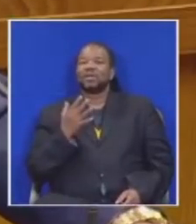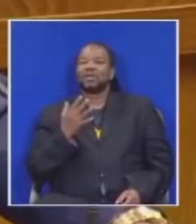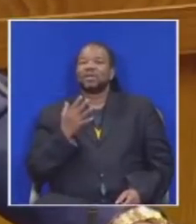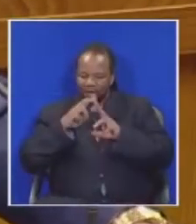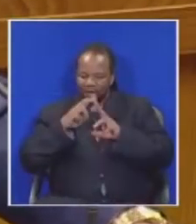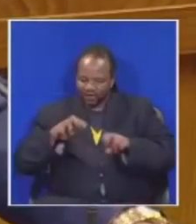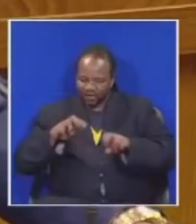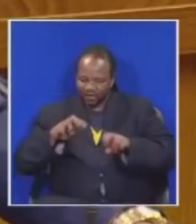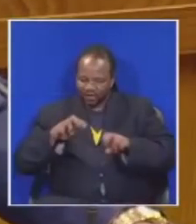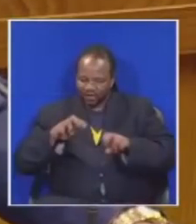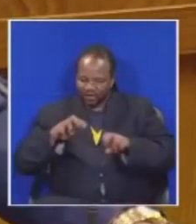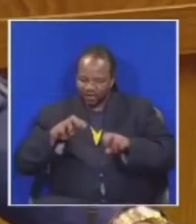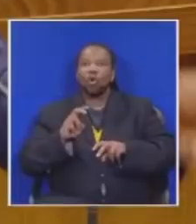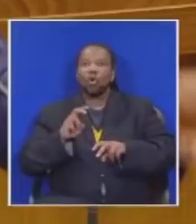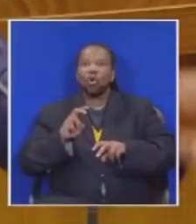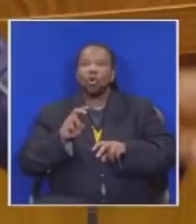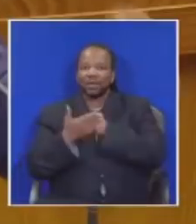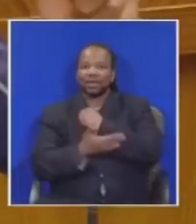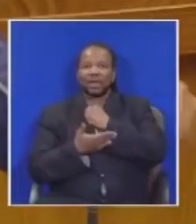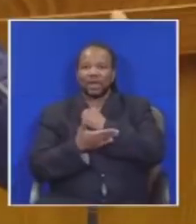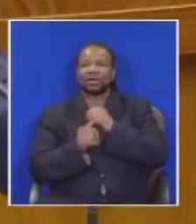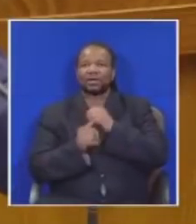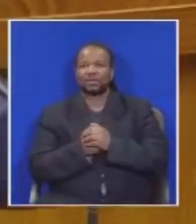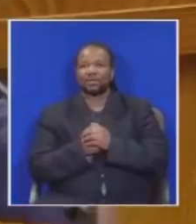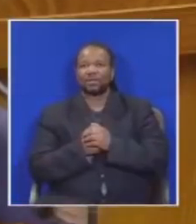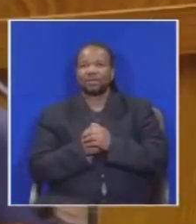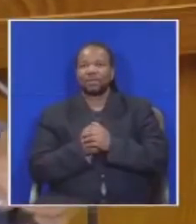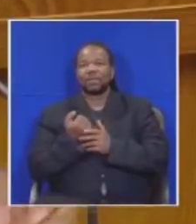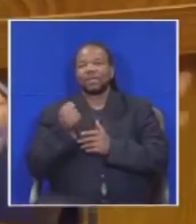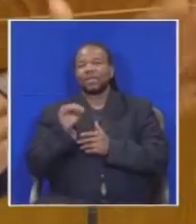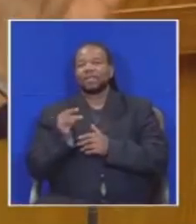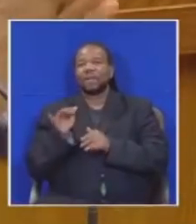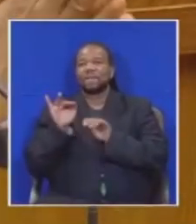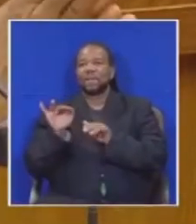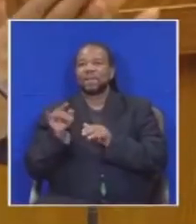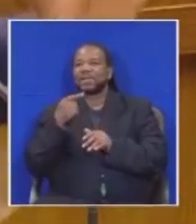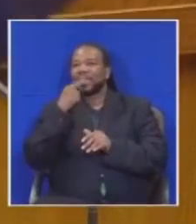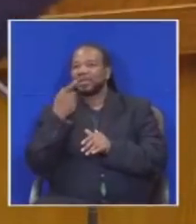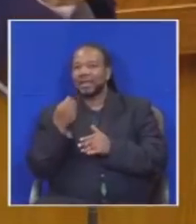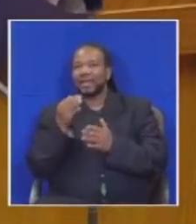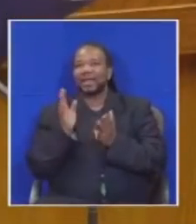Corruption in the country as long as the citizens are able to say this is what we would want to be